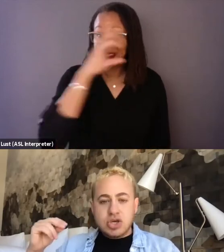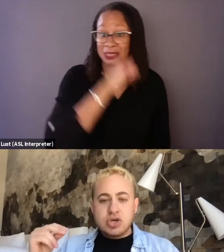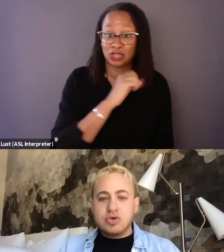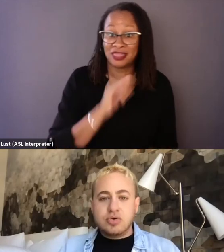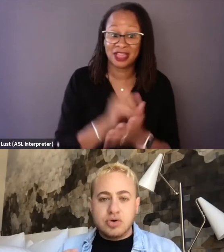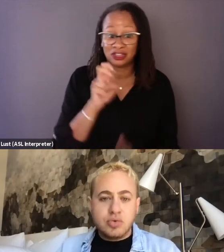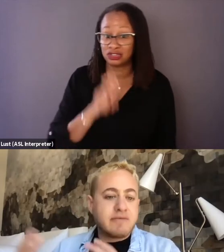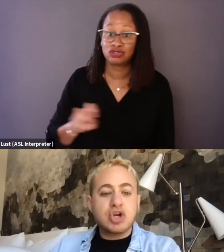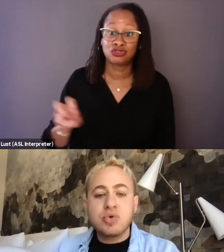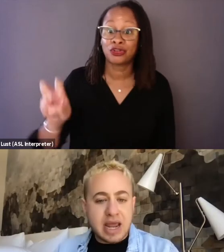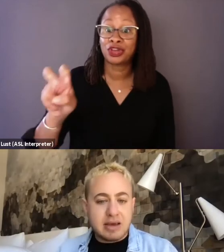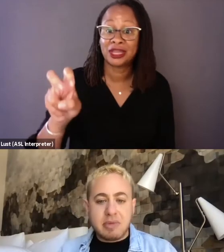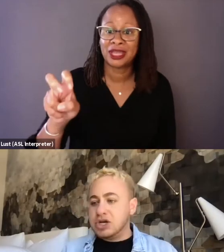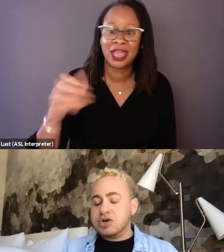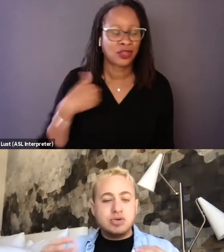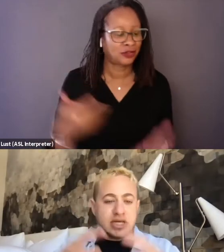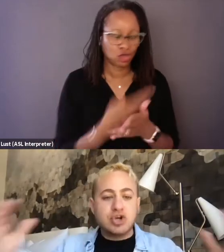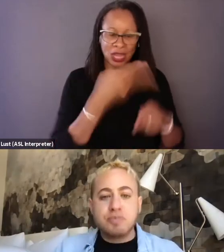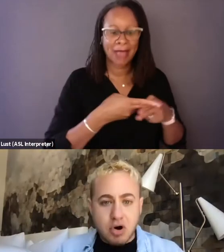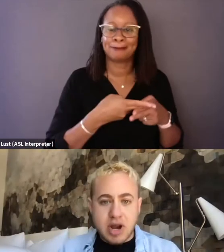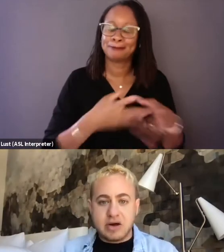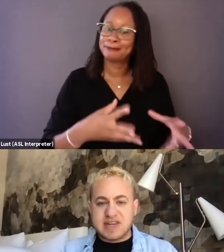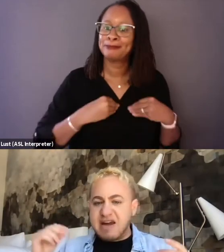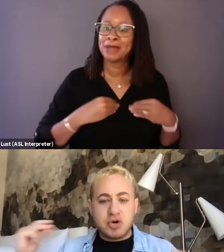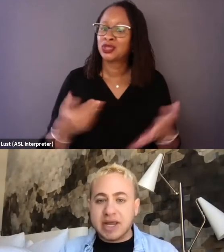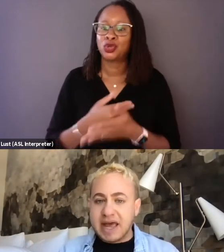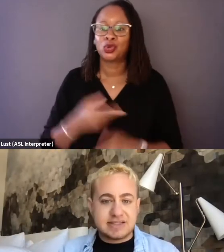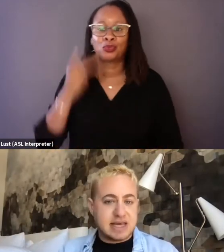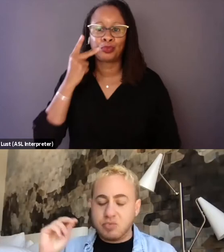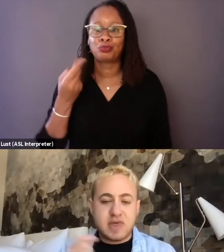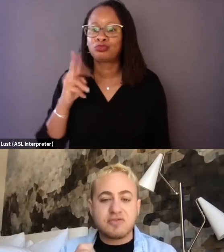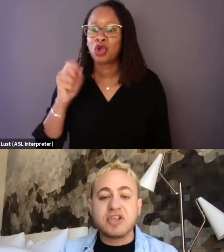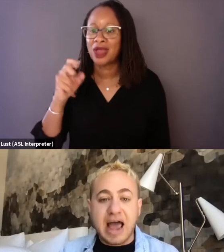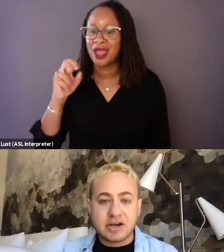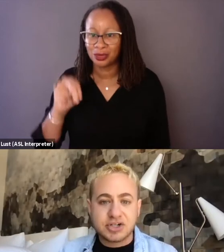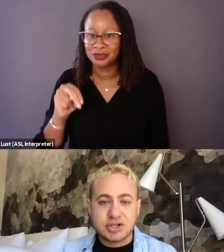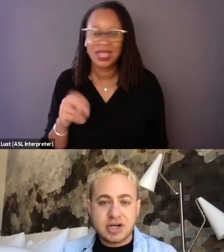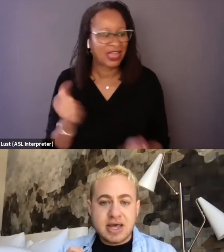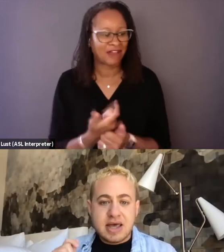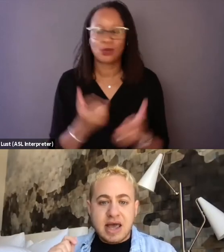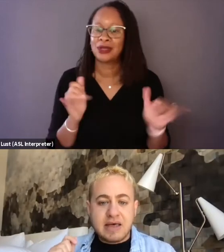you have a new name and you are using new pronouns and everyone gets it within a flash. Right.